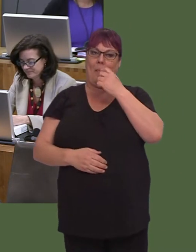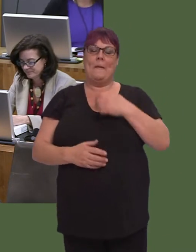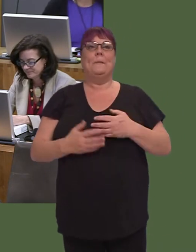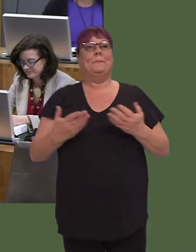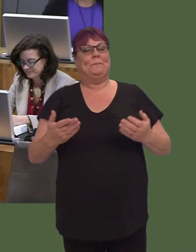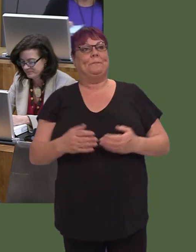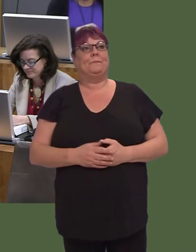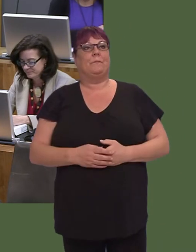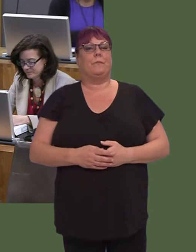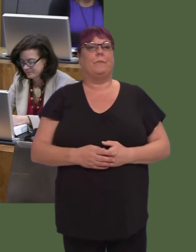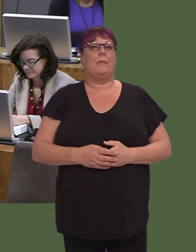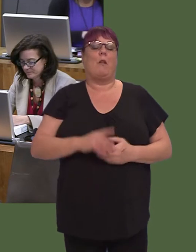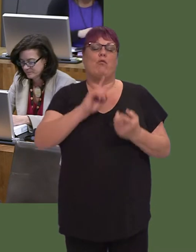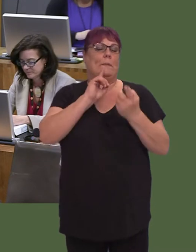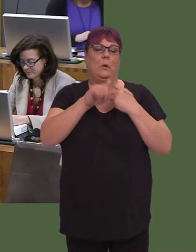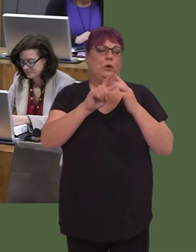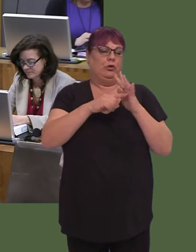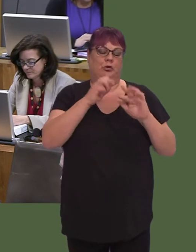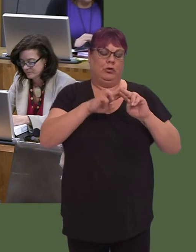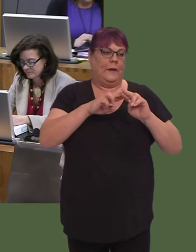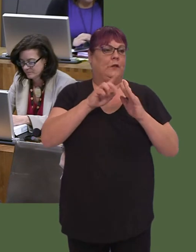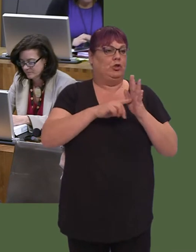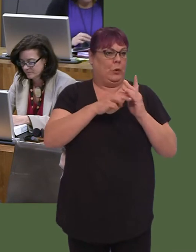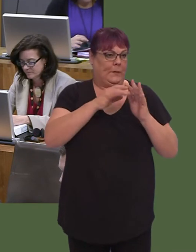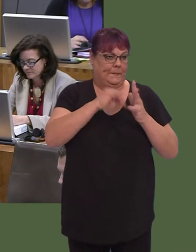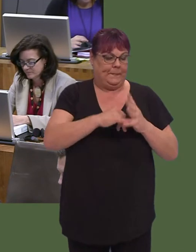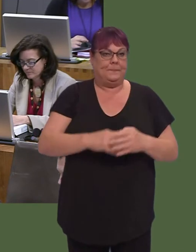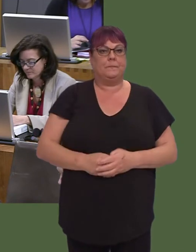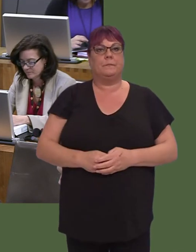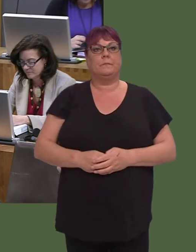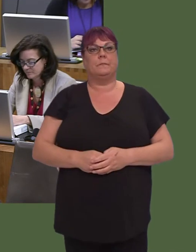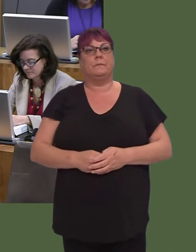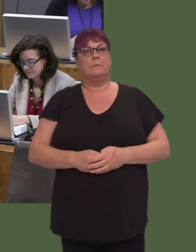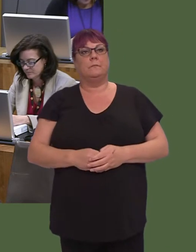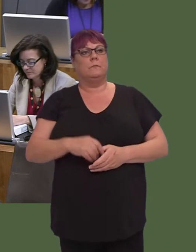The point is this: is she saying that all local authorities, regardless of which party runs them, are in some way operating badly?